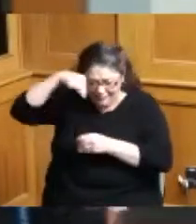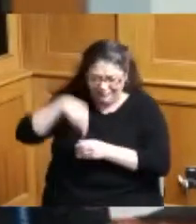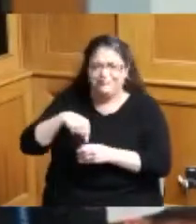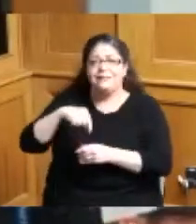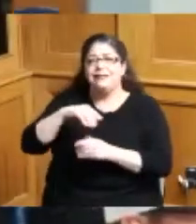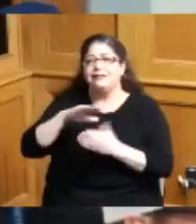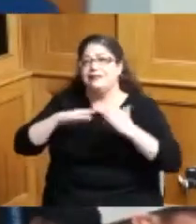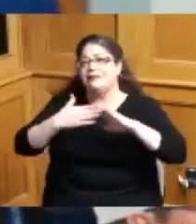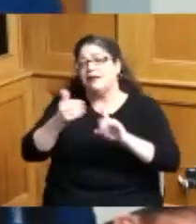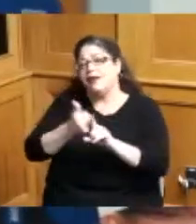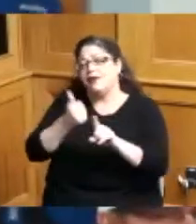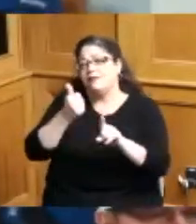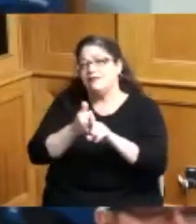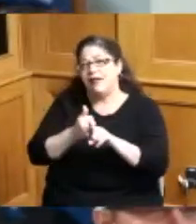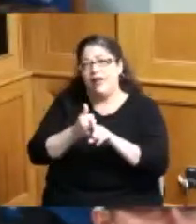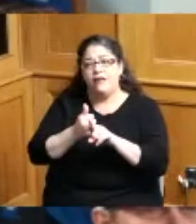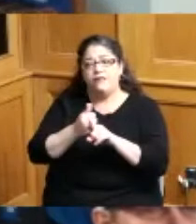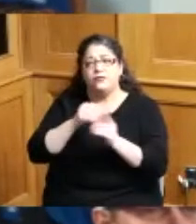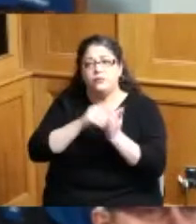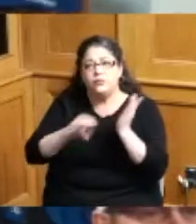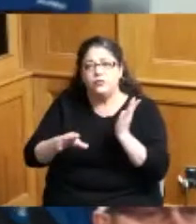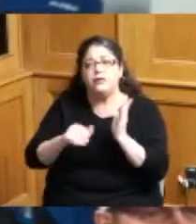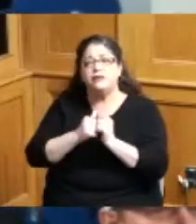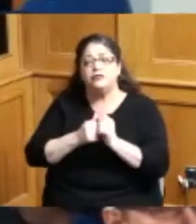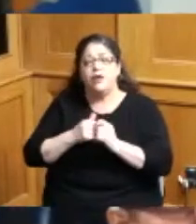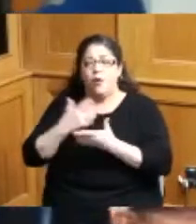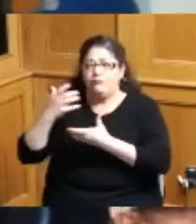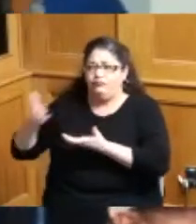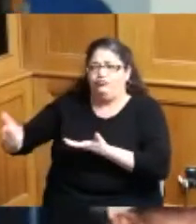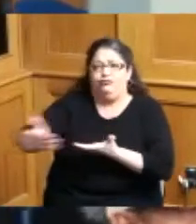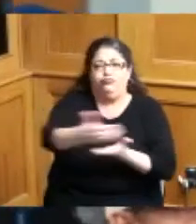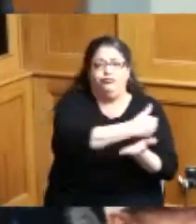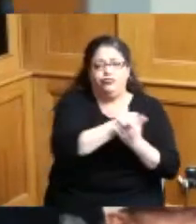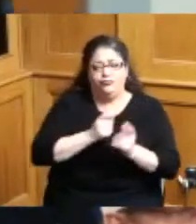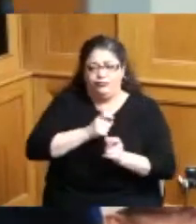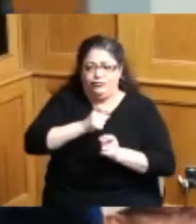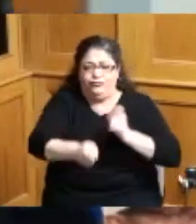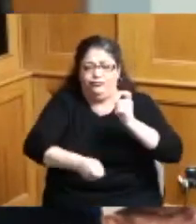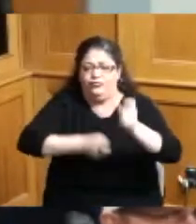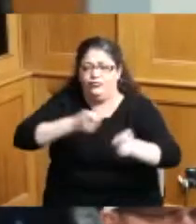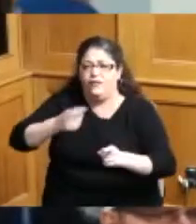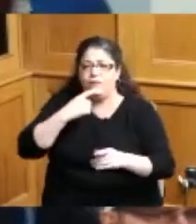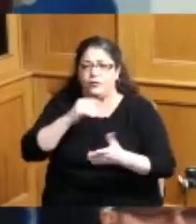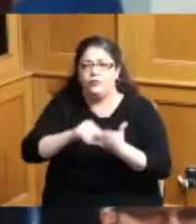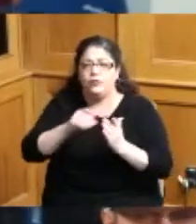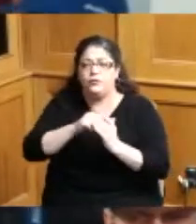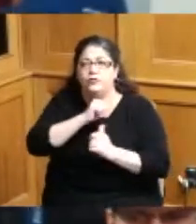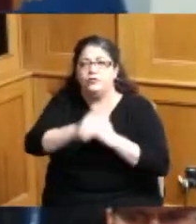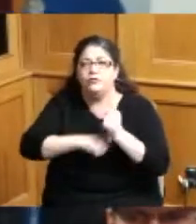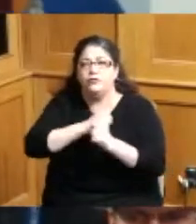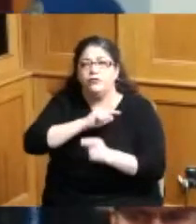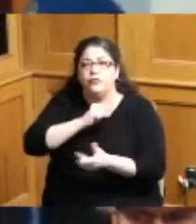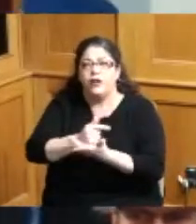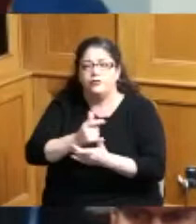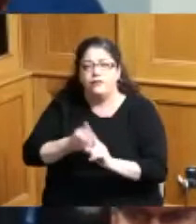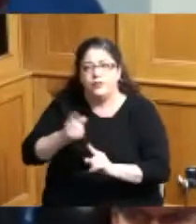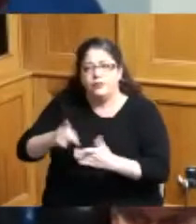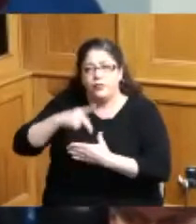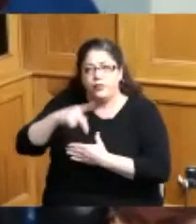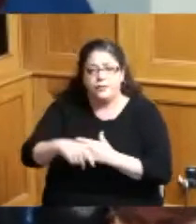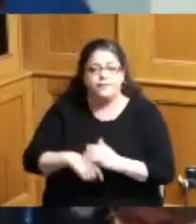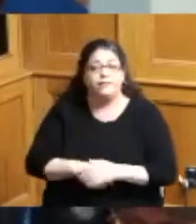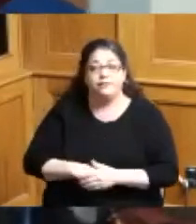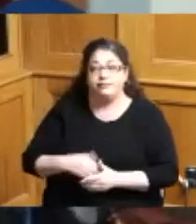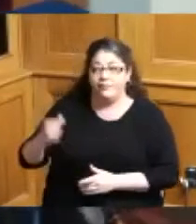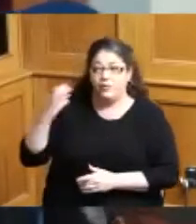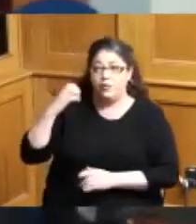which have amassed over 150 scholarships for his alumni and whereas coach oz serves as the sports